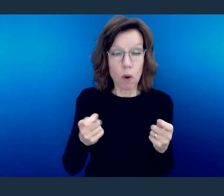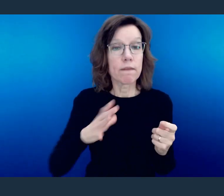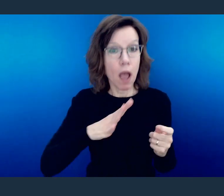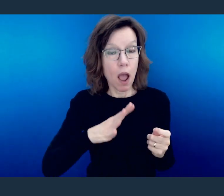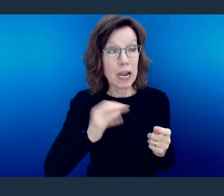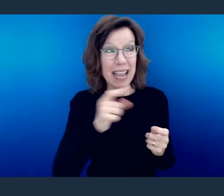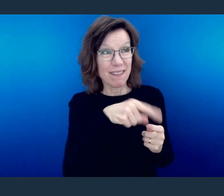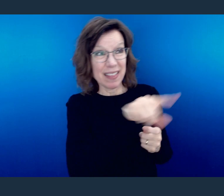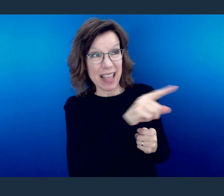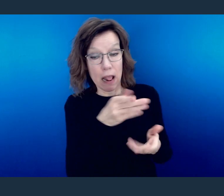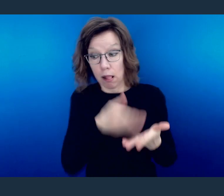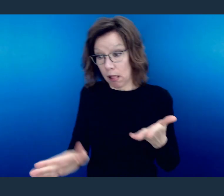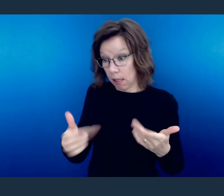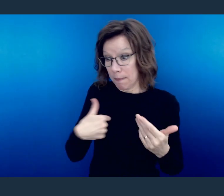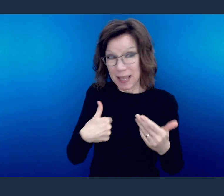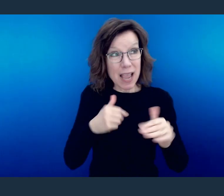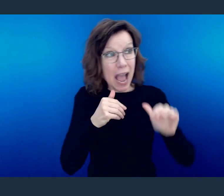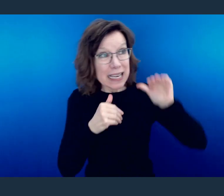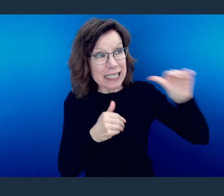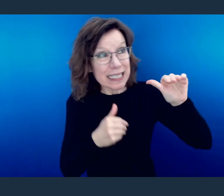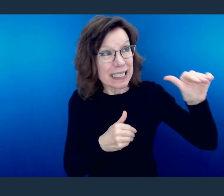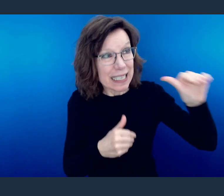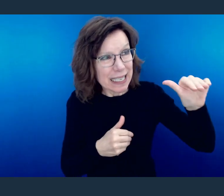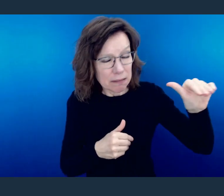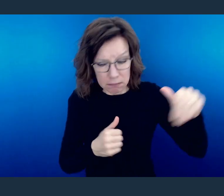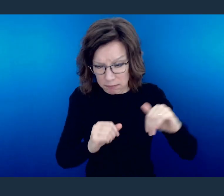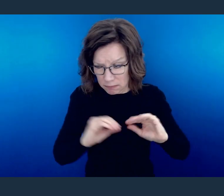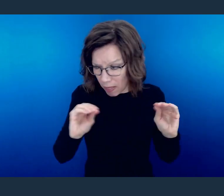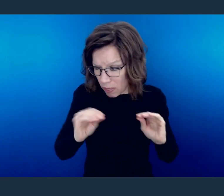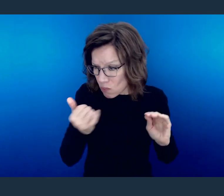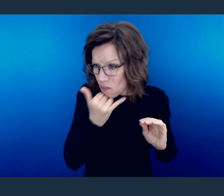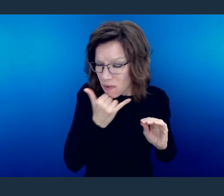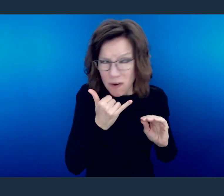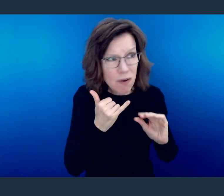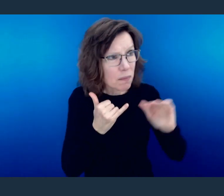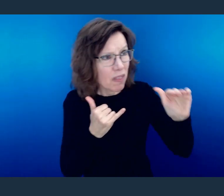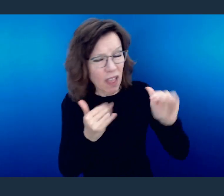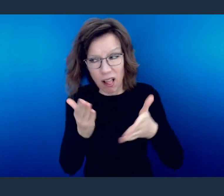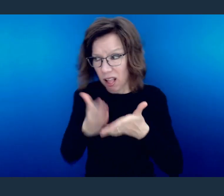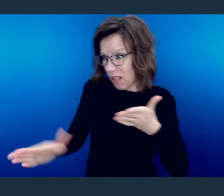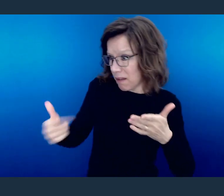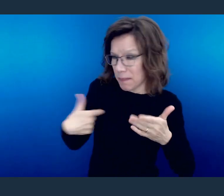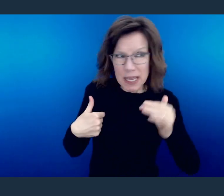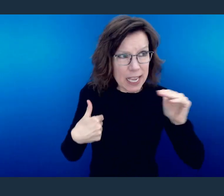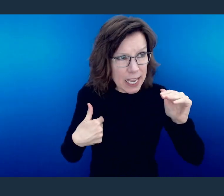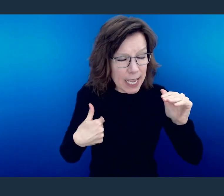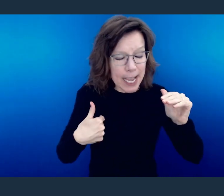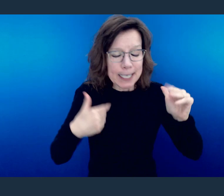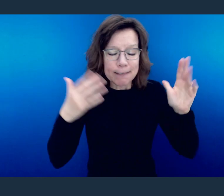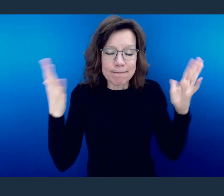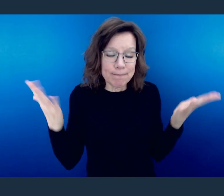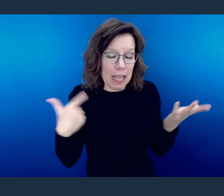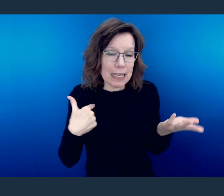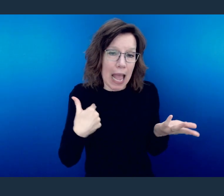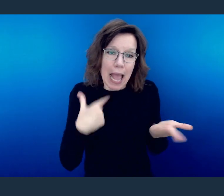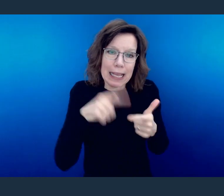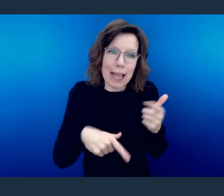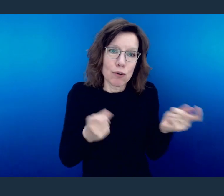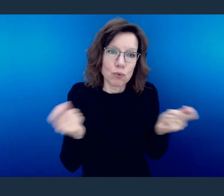Now, if the person doesn't want to deal with you and it's not because of something you're doing but they've just decided that they're not going to do it, that's not something you